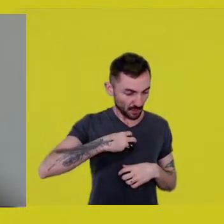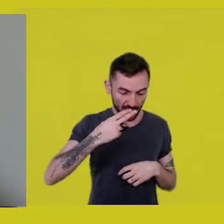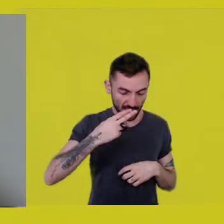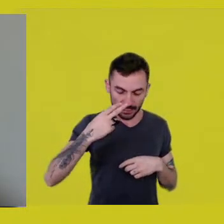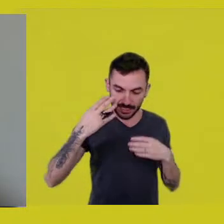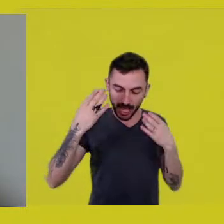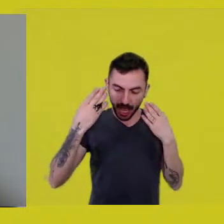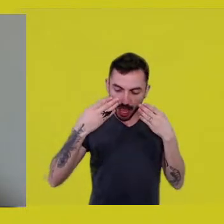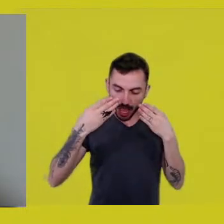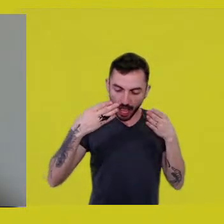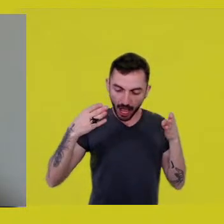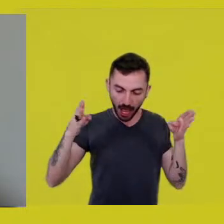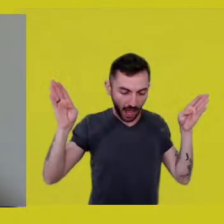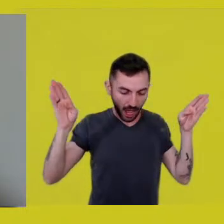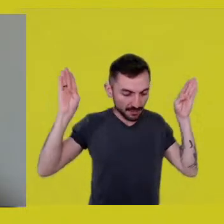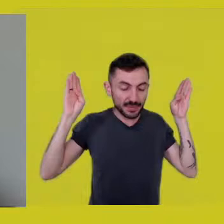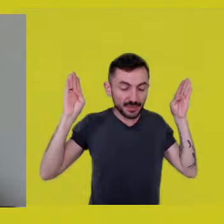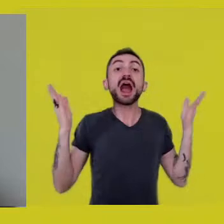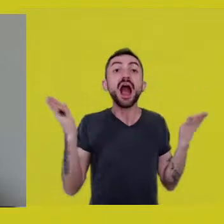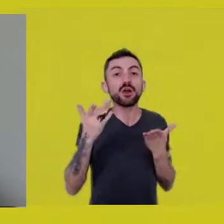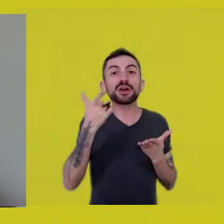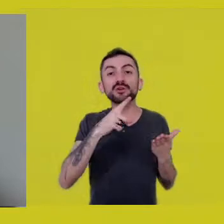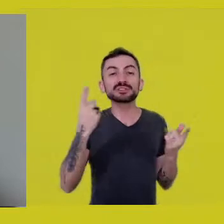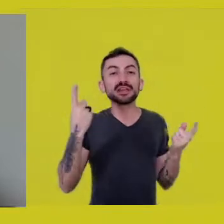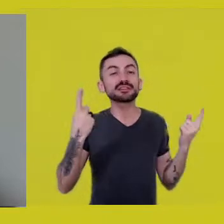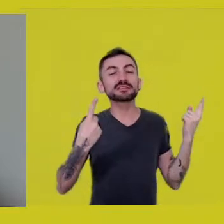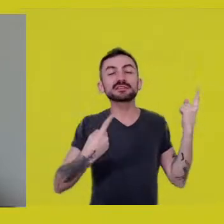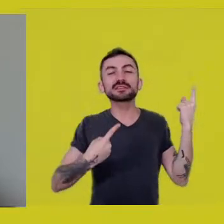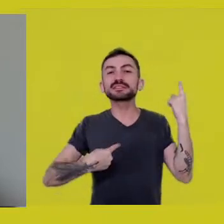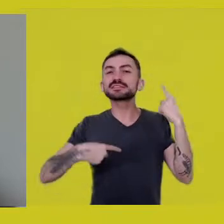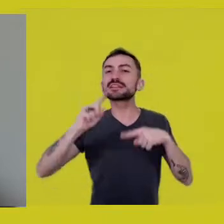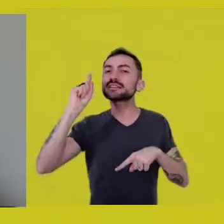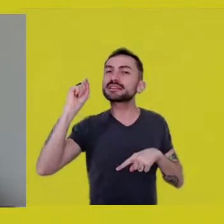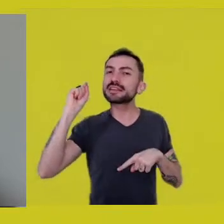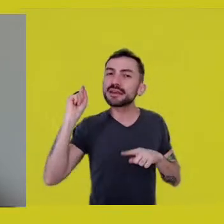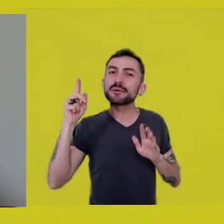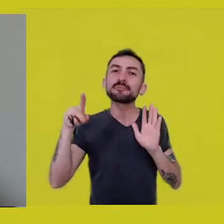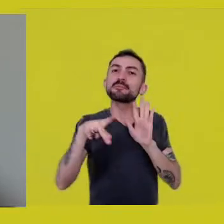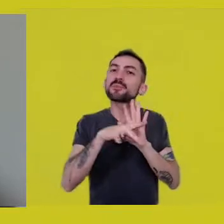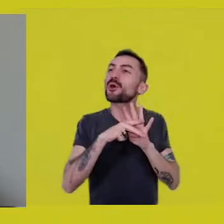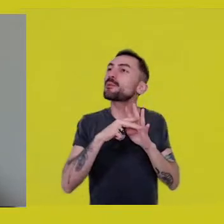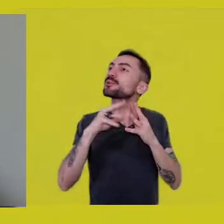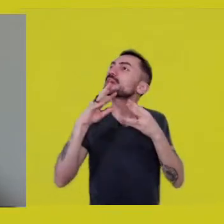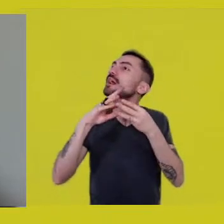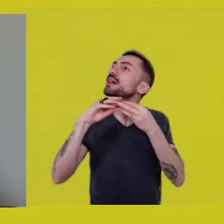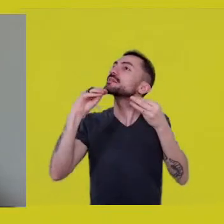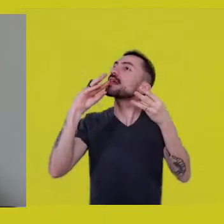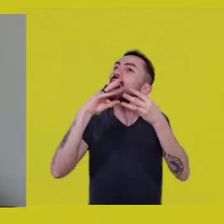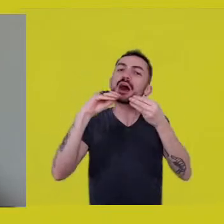as enchanted. What about those who can’t listen to these transmissions?